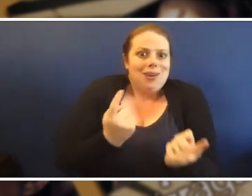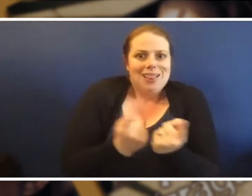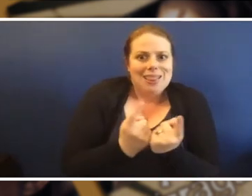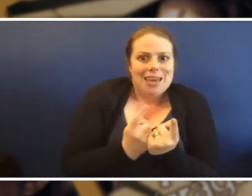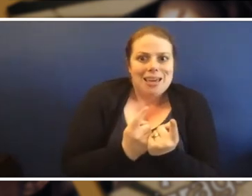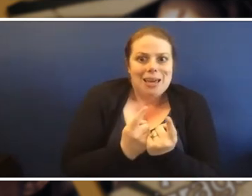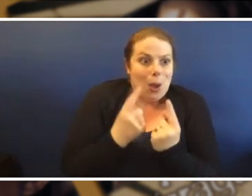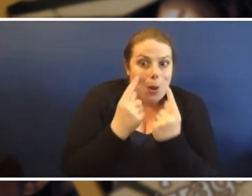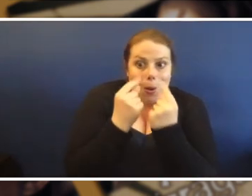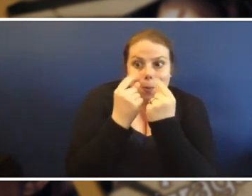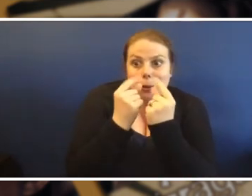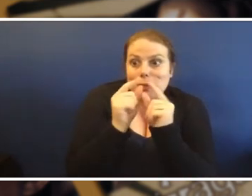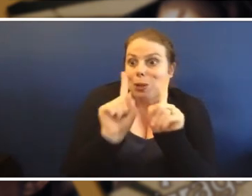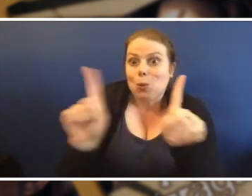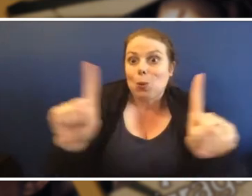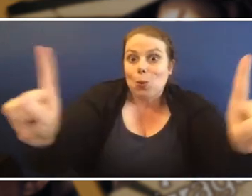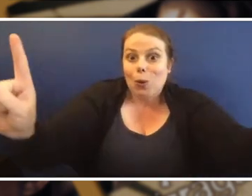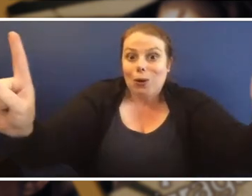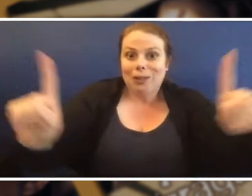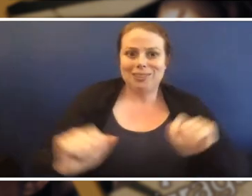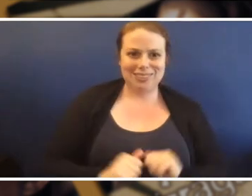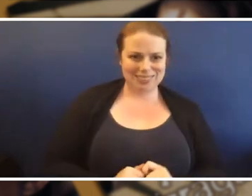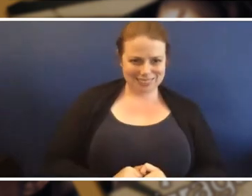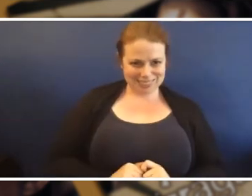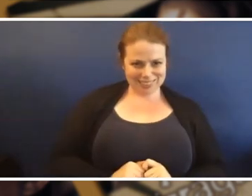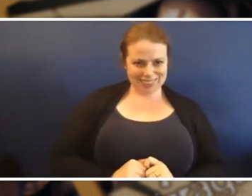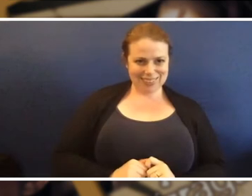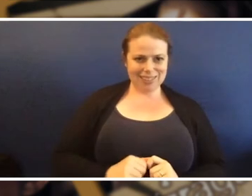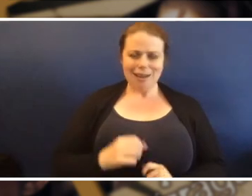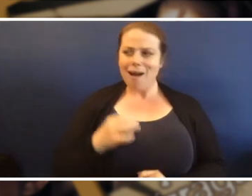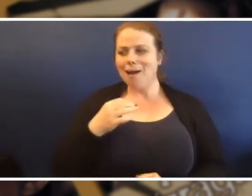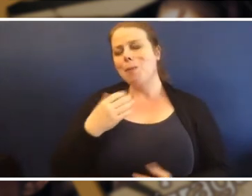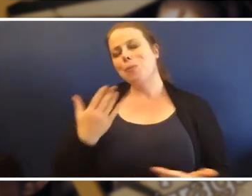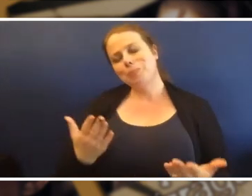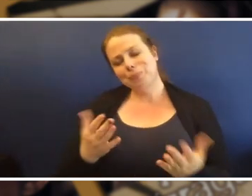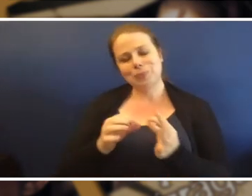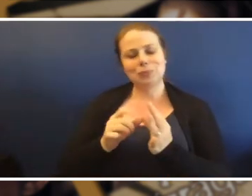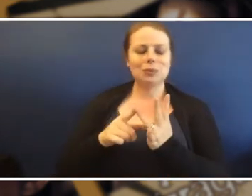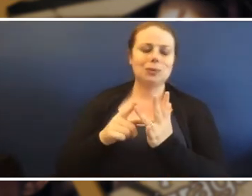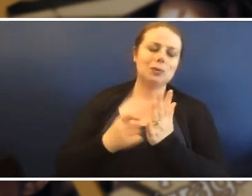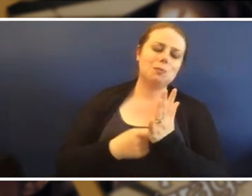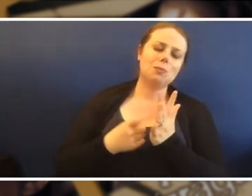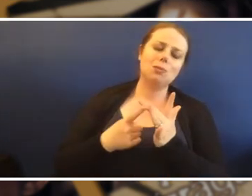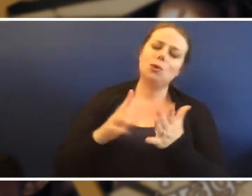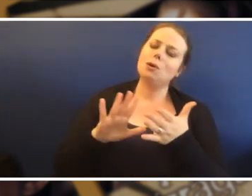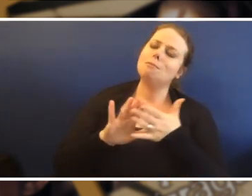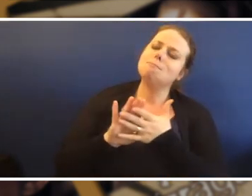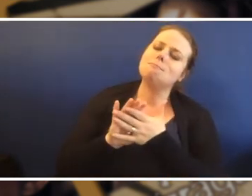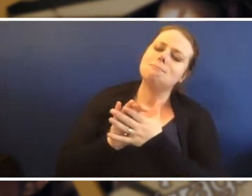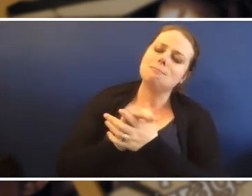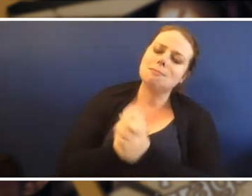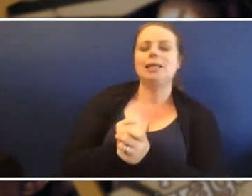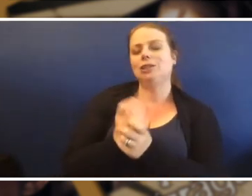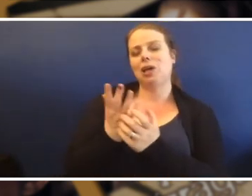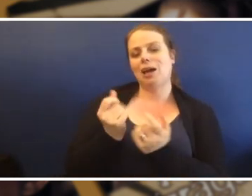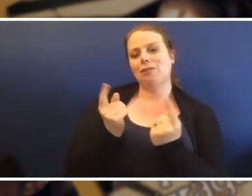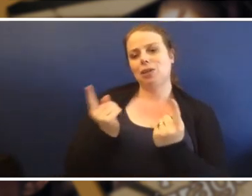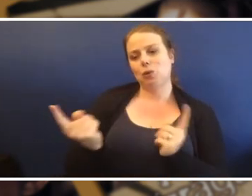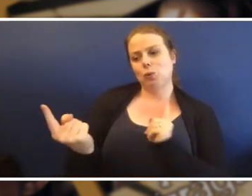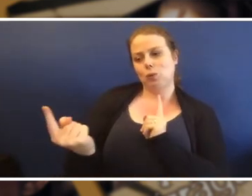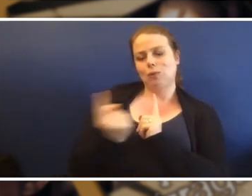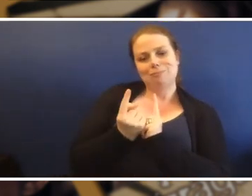Oh, the possibilities are endless. Boori it has been such a pleasure having you here on Story Talks.